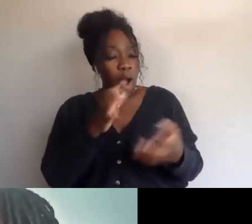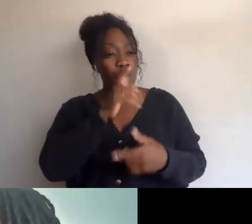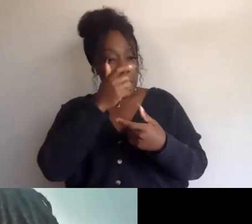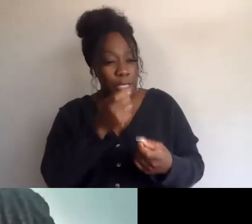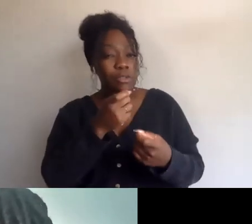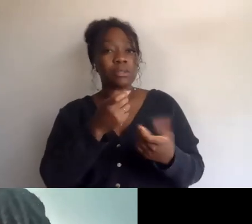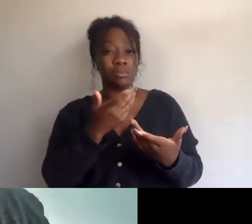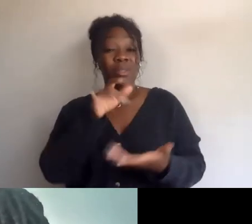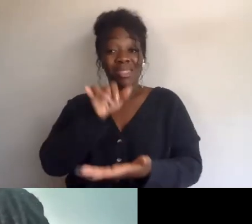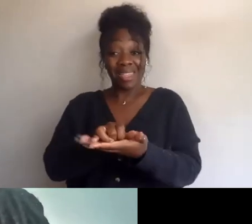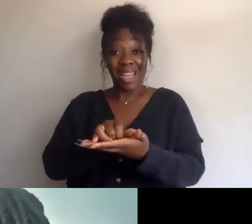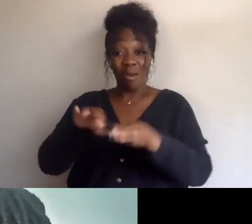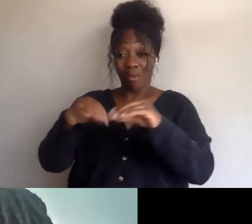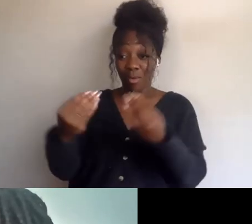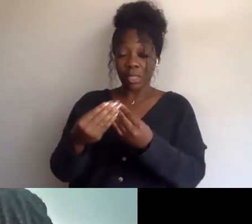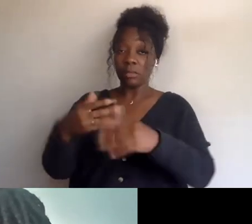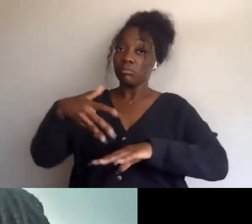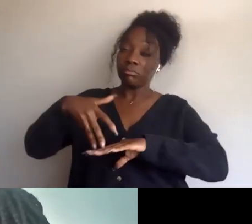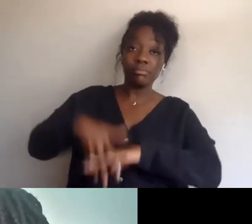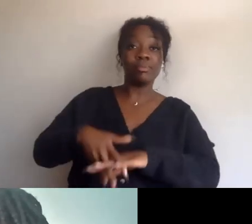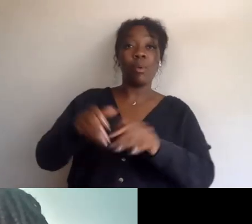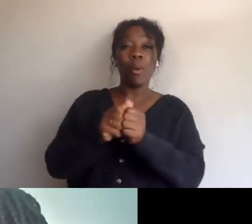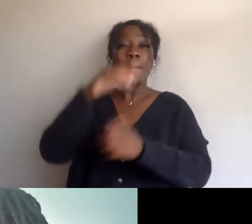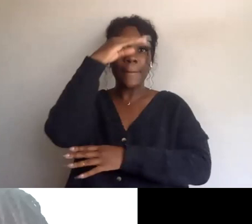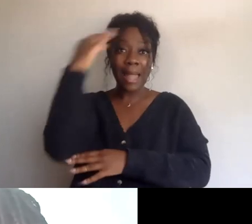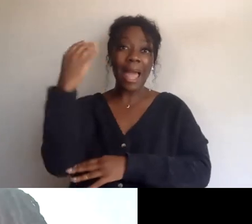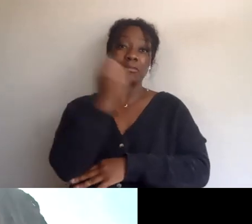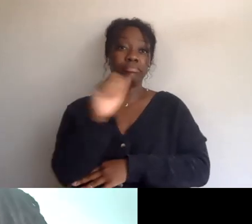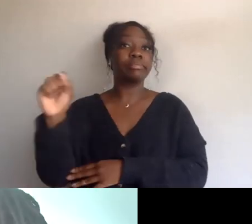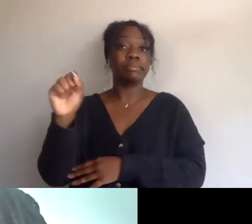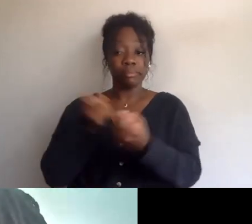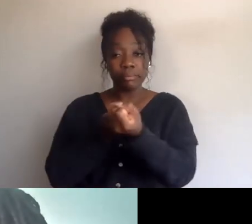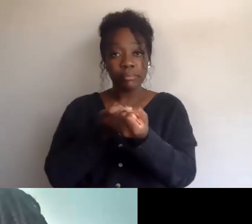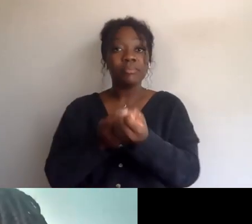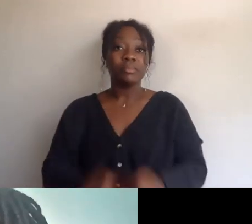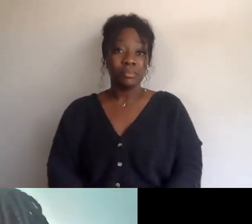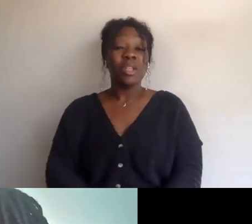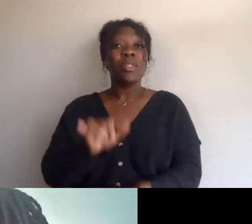so the founder and executive director is absolutely my brother from another mother,